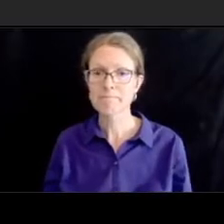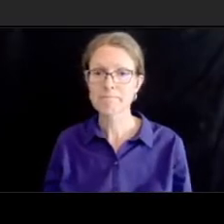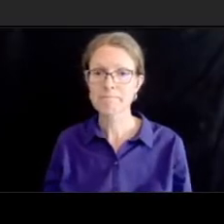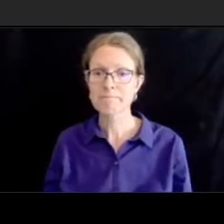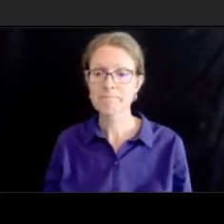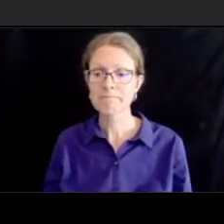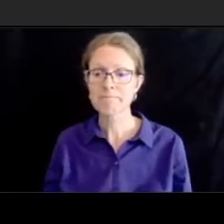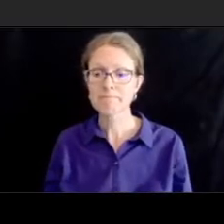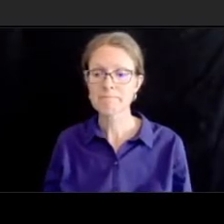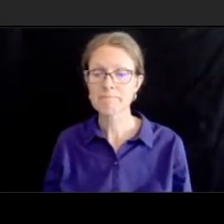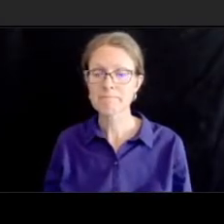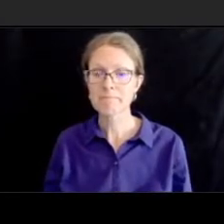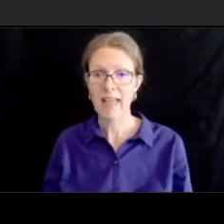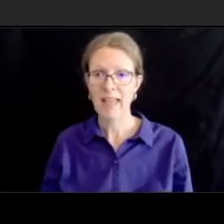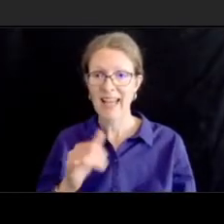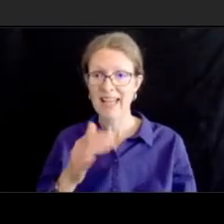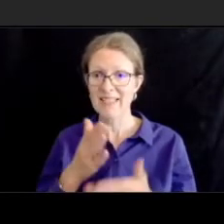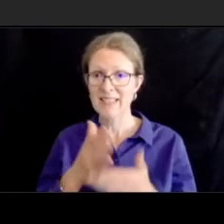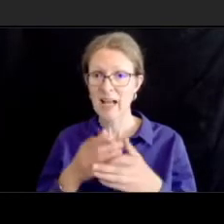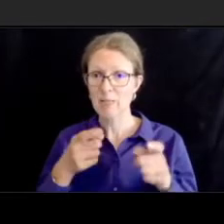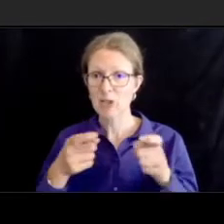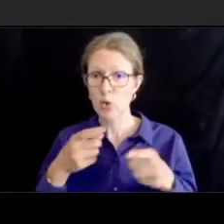yeah at uh at chesapeake there on the left